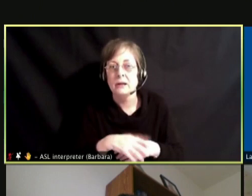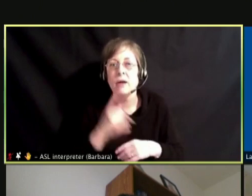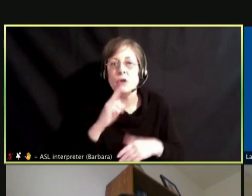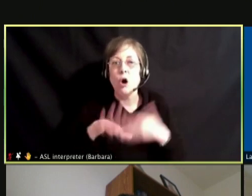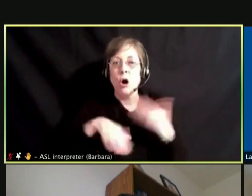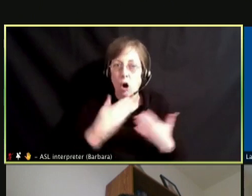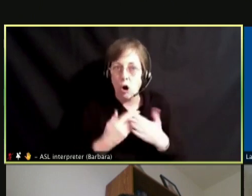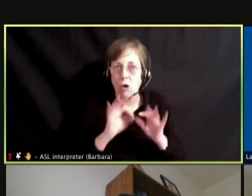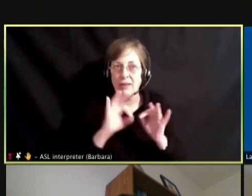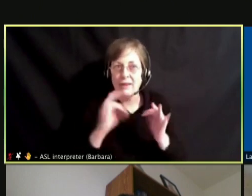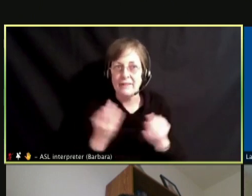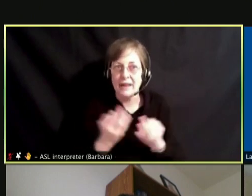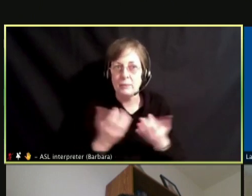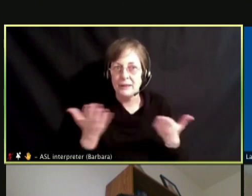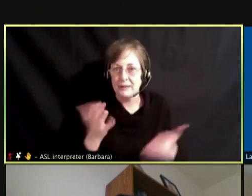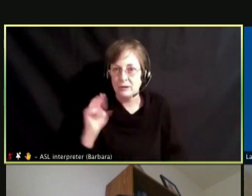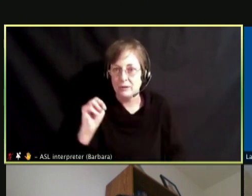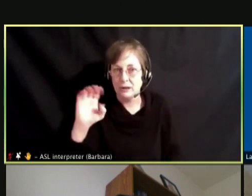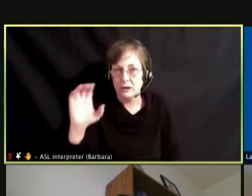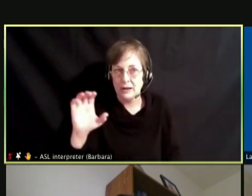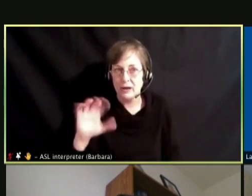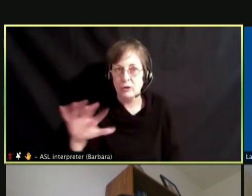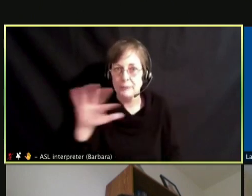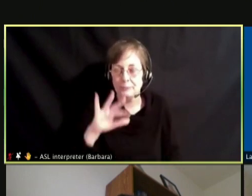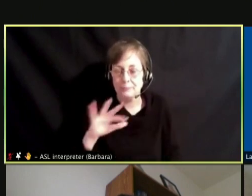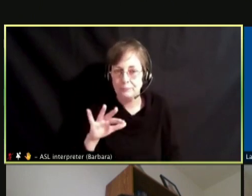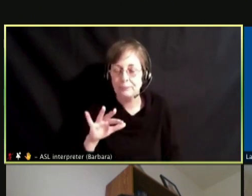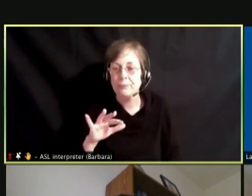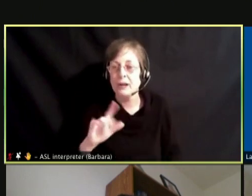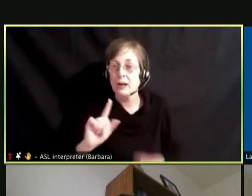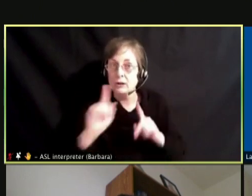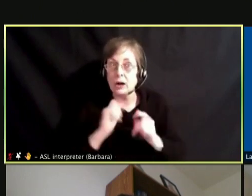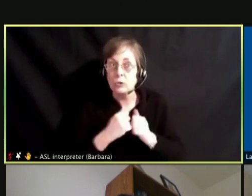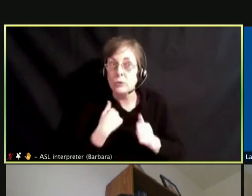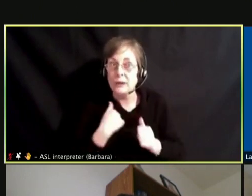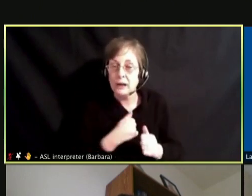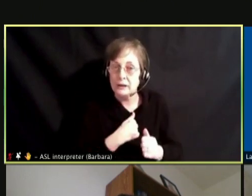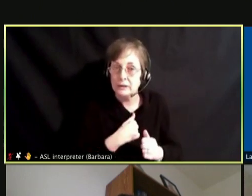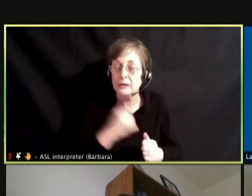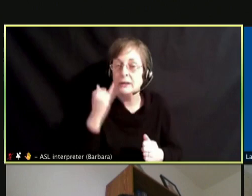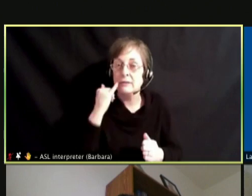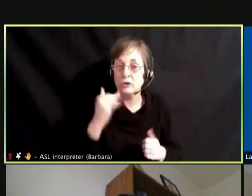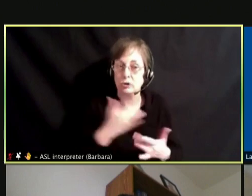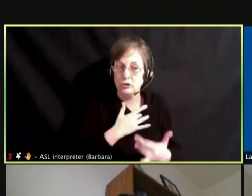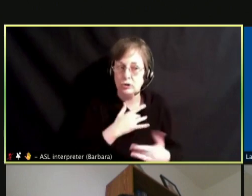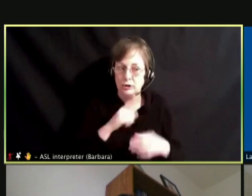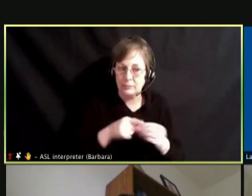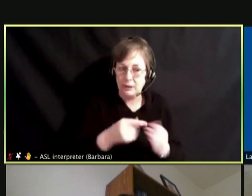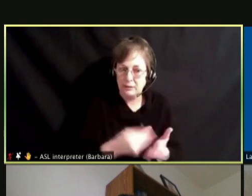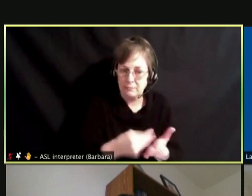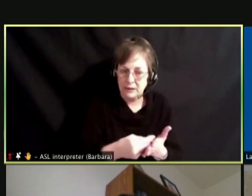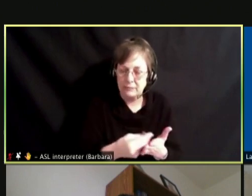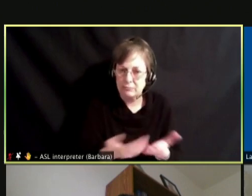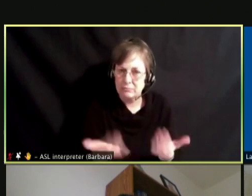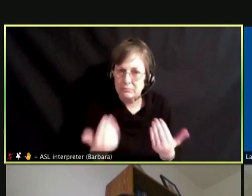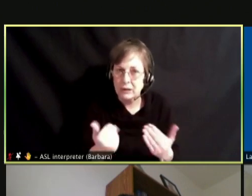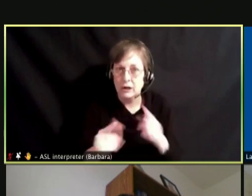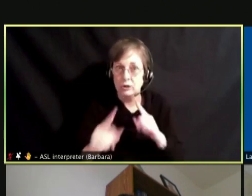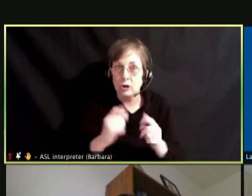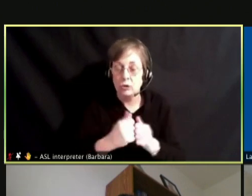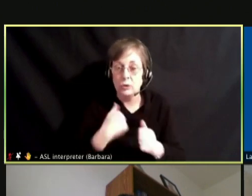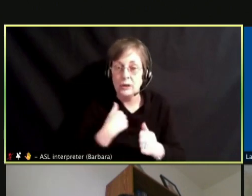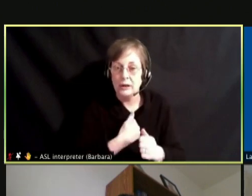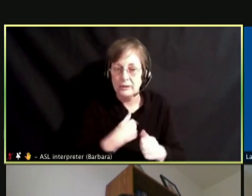TALK TO US EVEN IF YOU ARE CONCERNED ABOUT FUNDING SO WE CAN GET YOU THE SUPPORT, THE